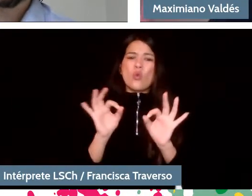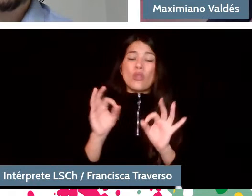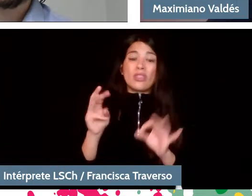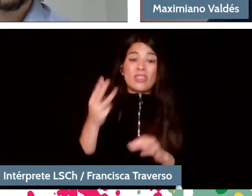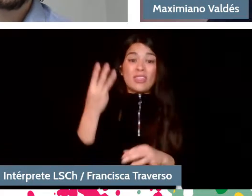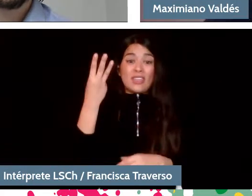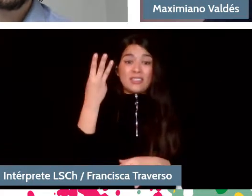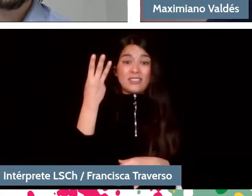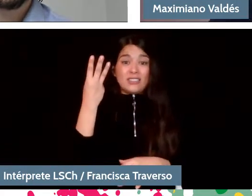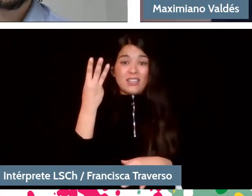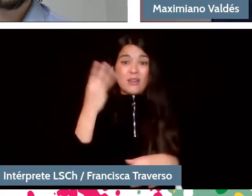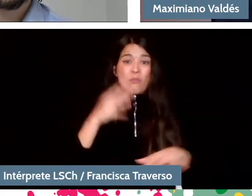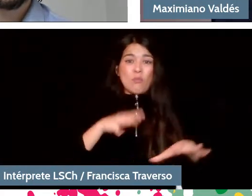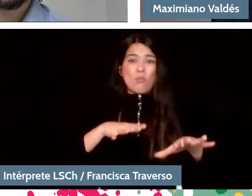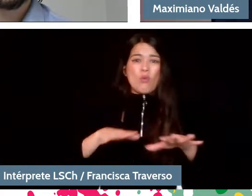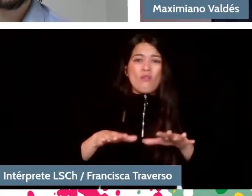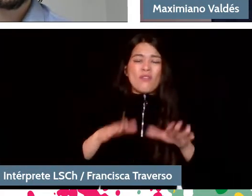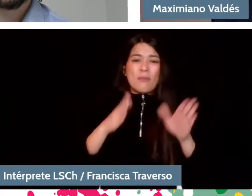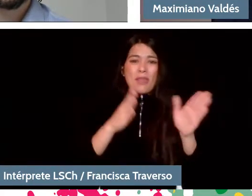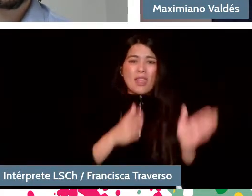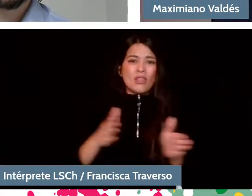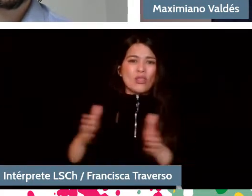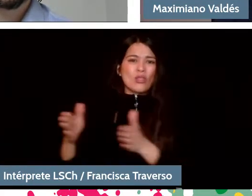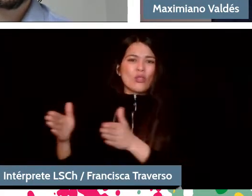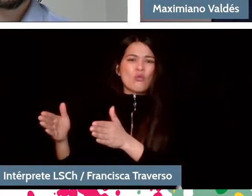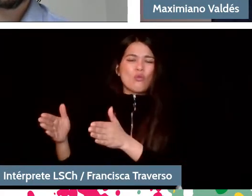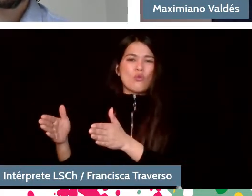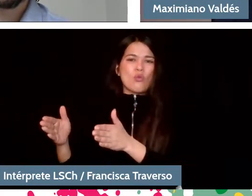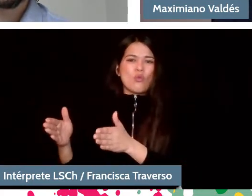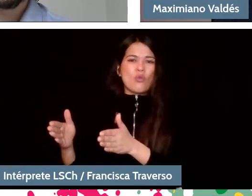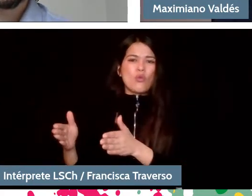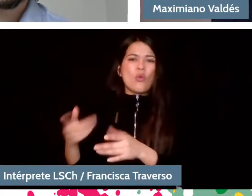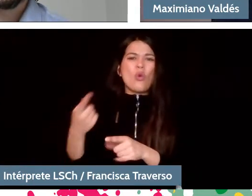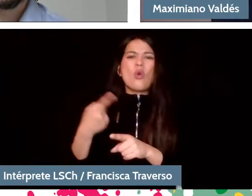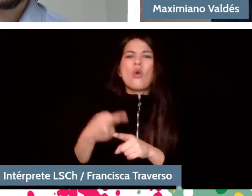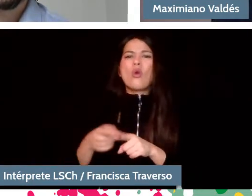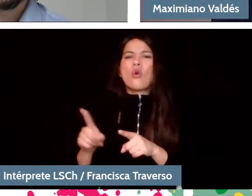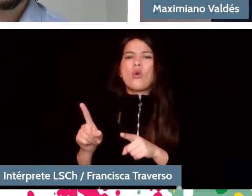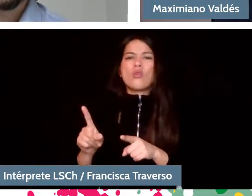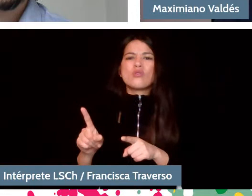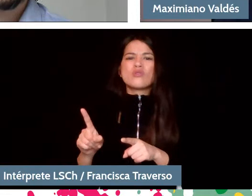where there is a clear float, a dance, the rest smells of hay as I was saying.